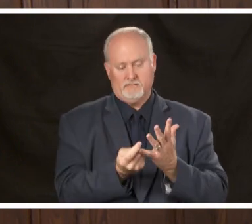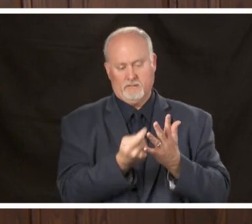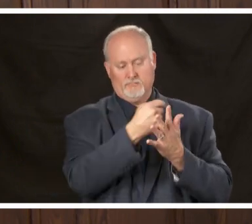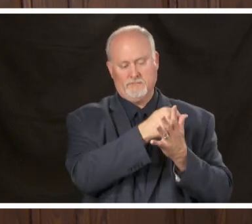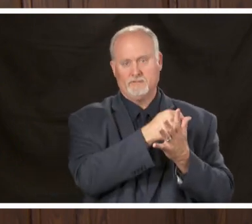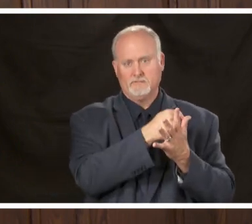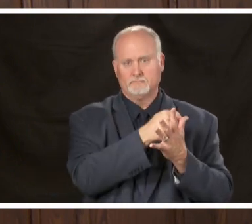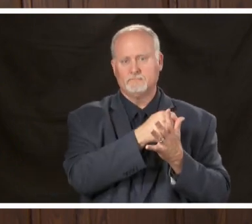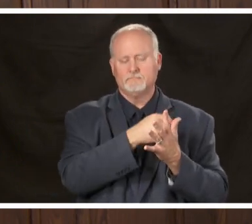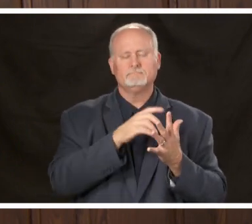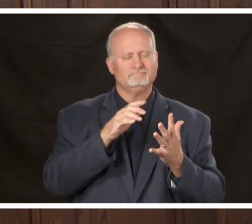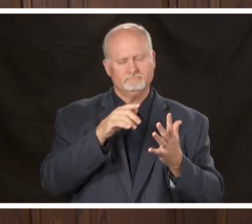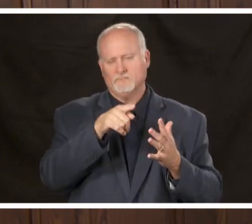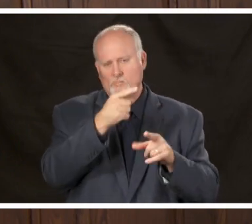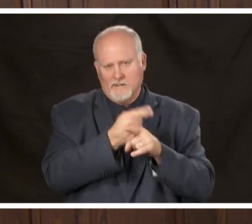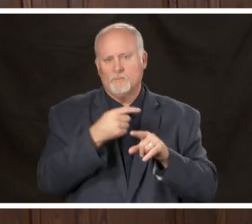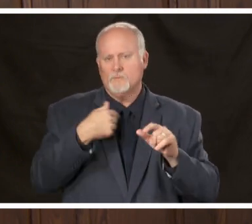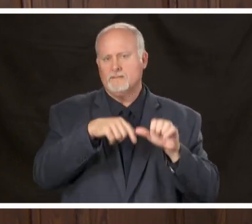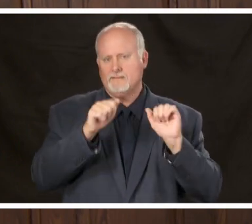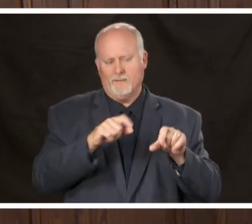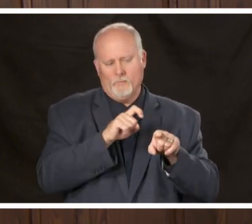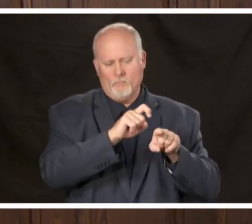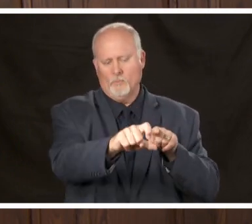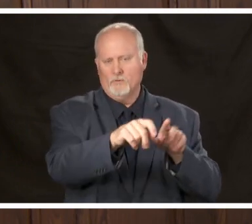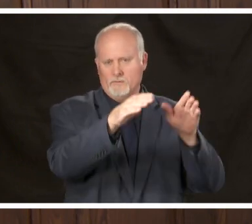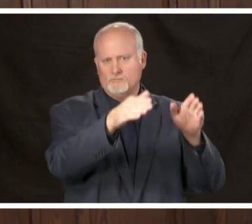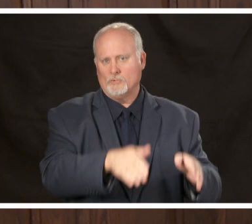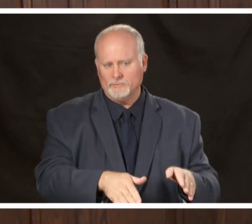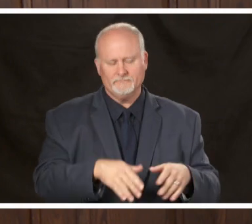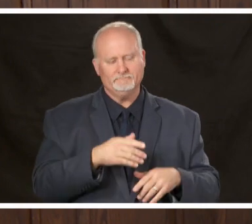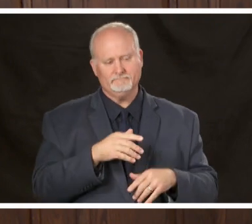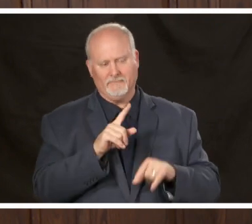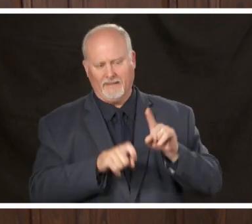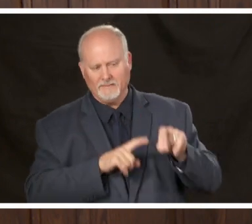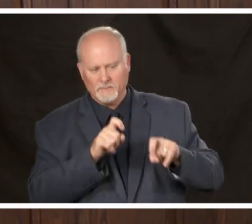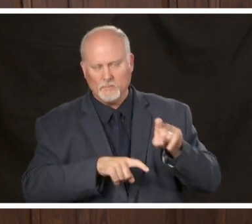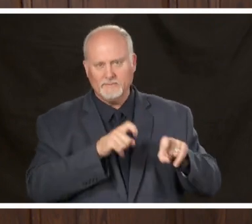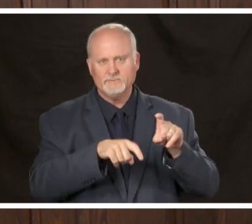can be done by telephone just interviewing people or having people